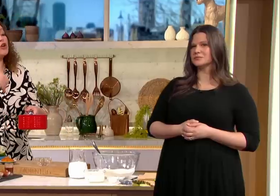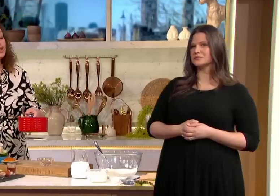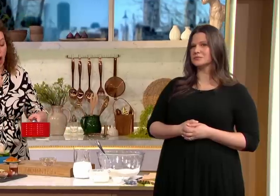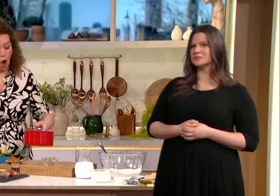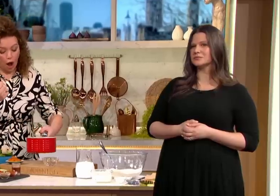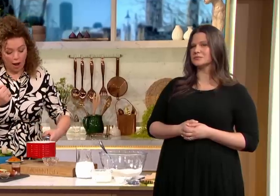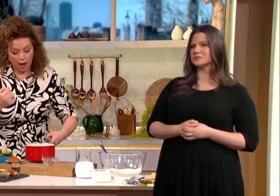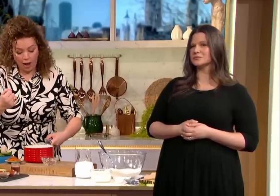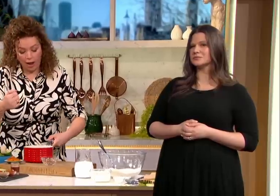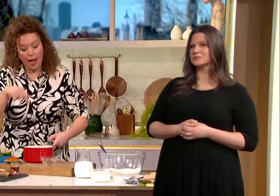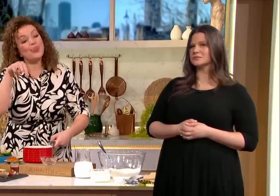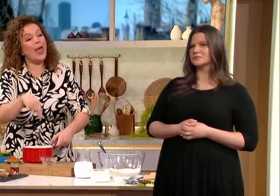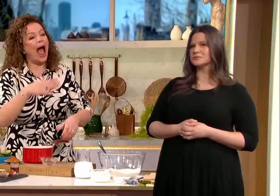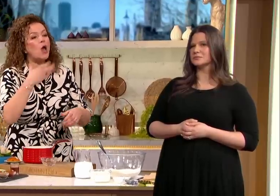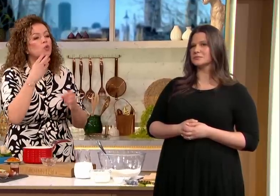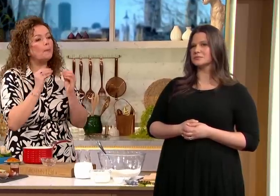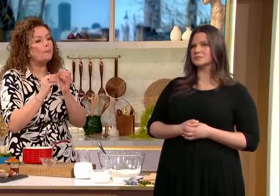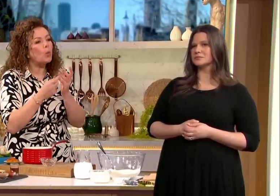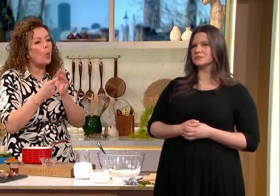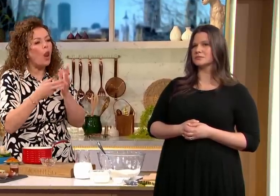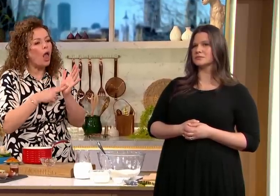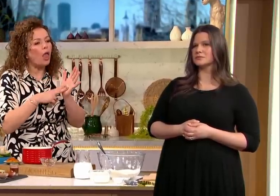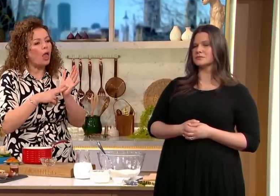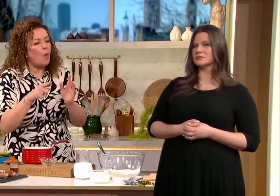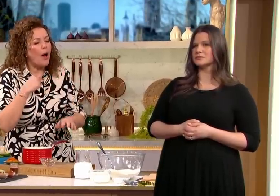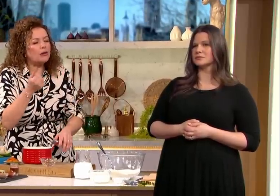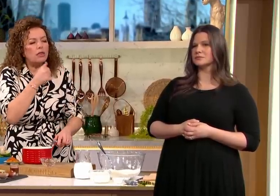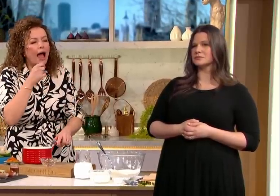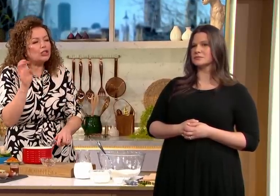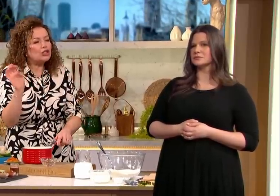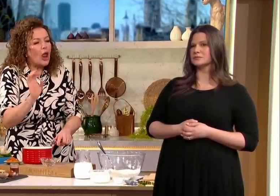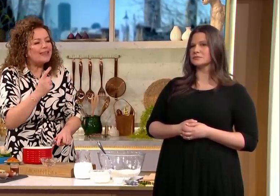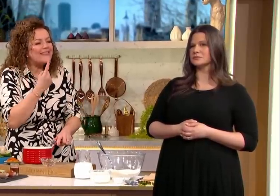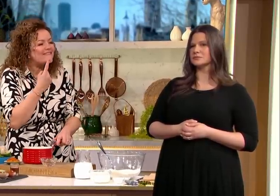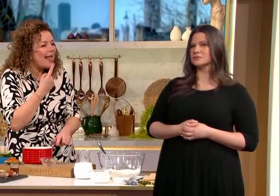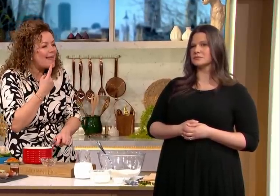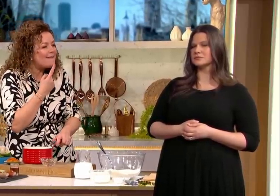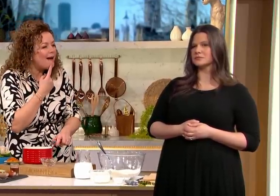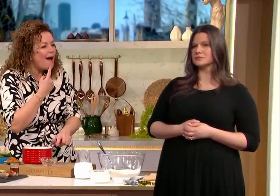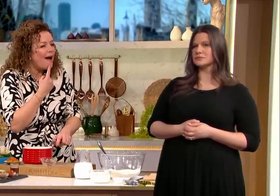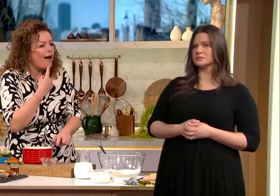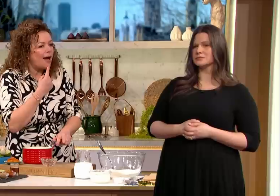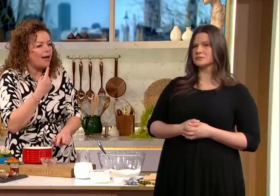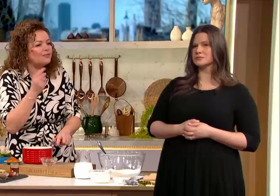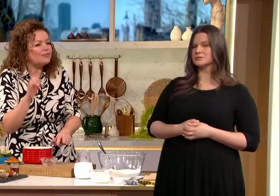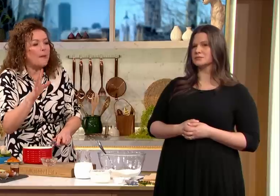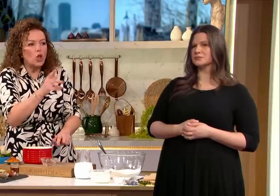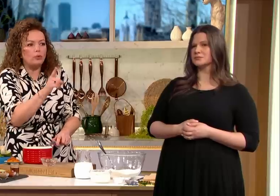and I've got vegetable sock I've used bouillon it's got a nice salty flavour to the stock